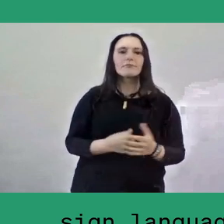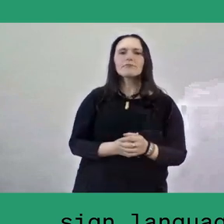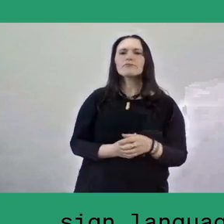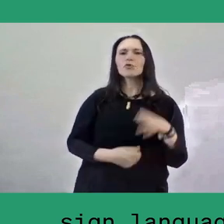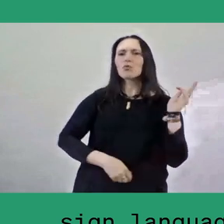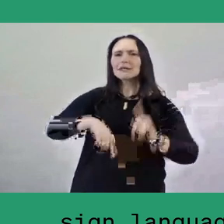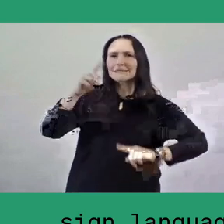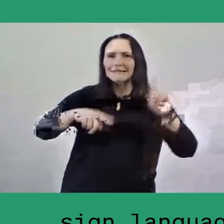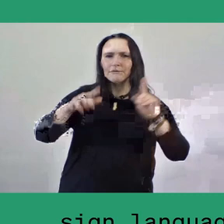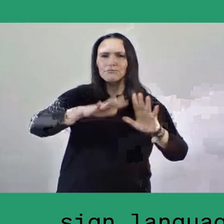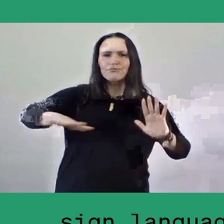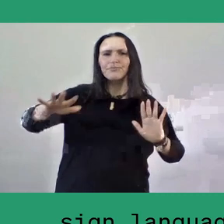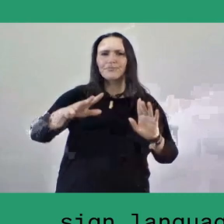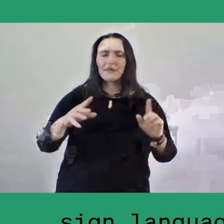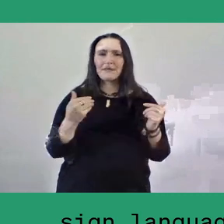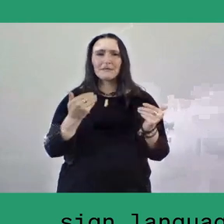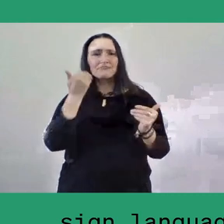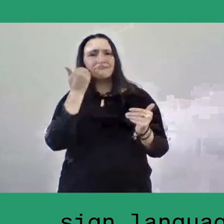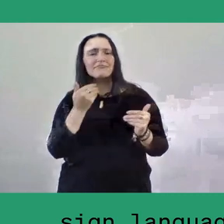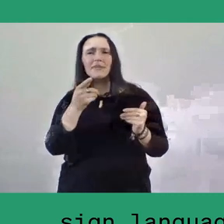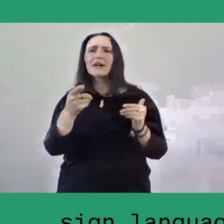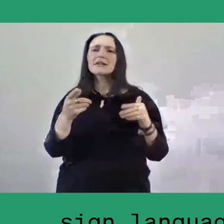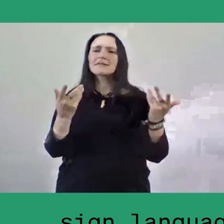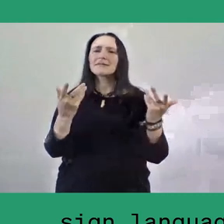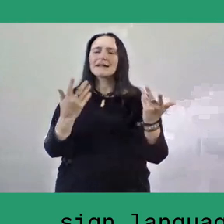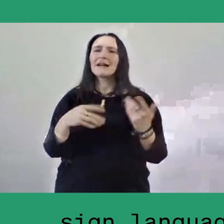We have been invited to be the artistic director of documenta fifteen.